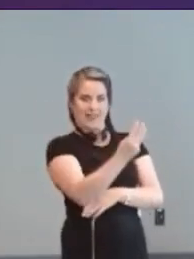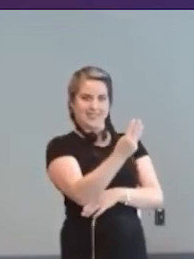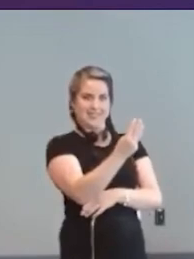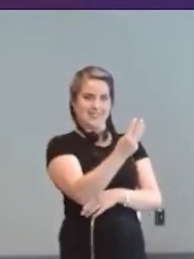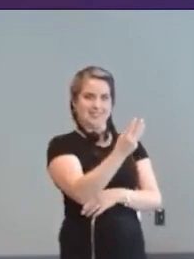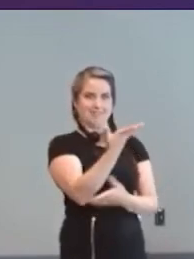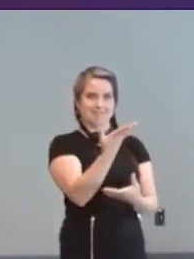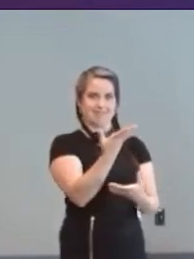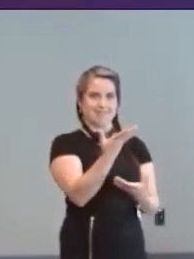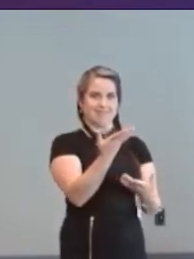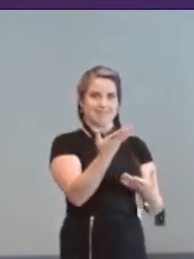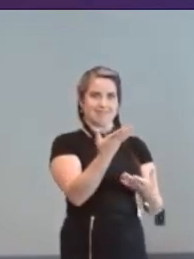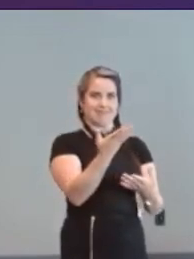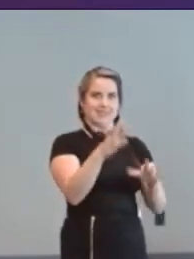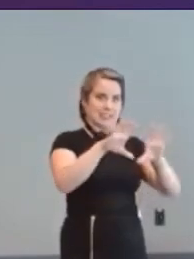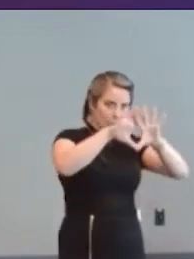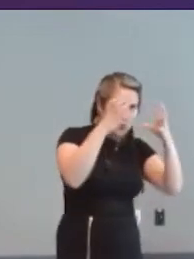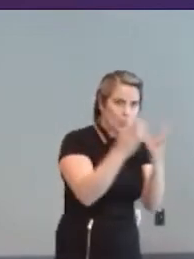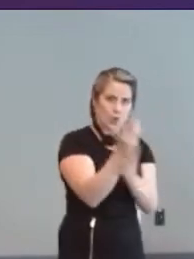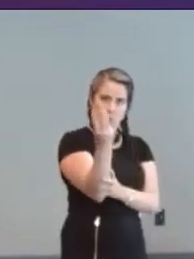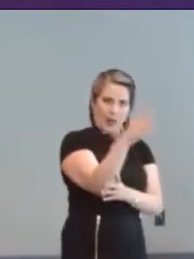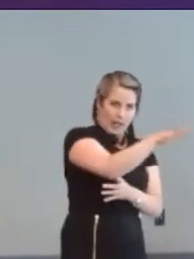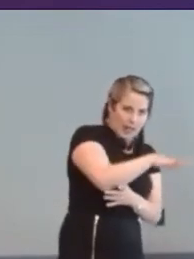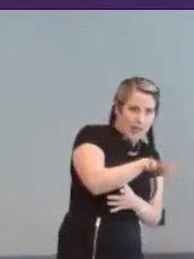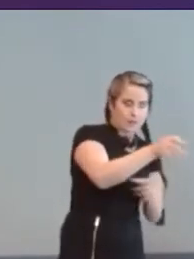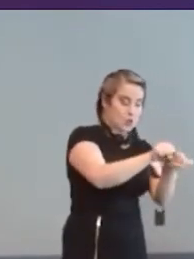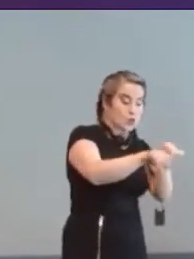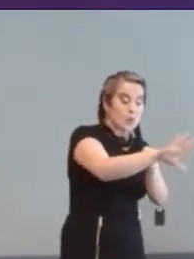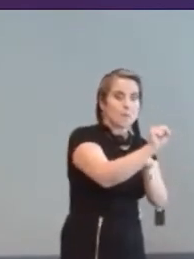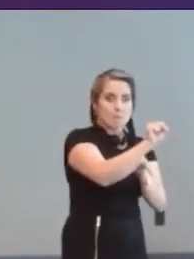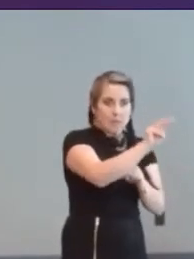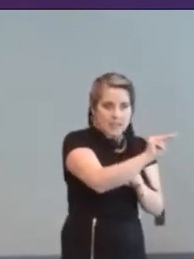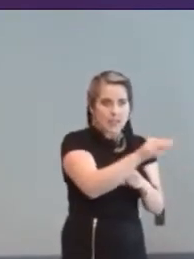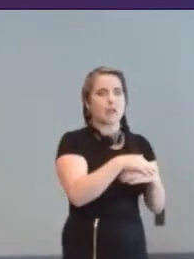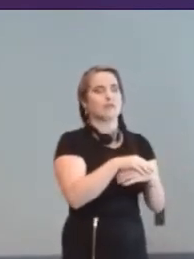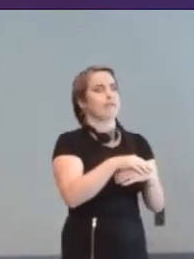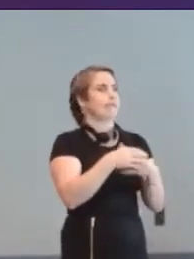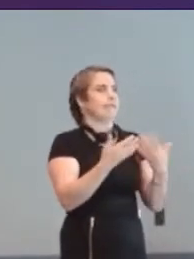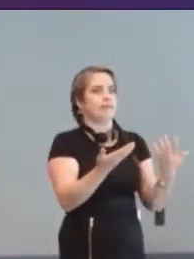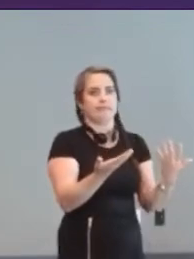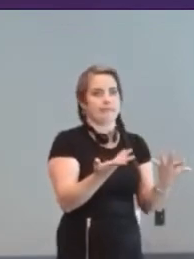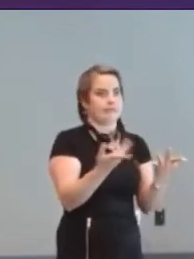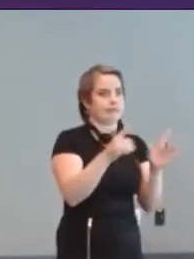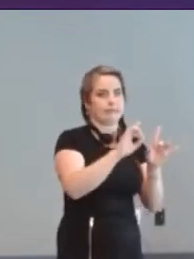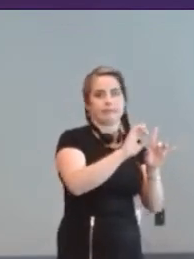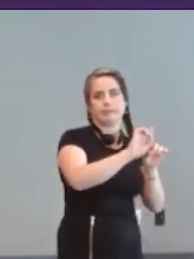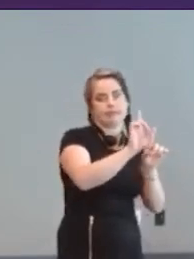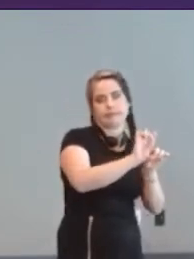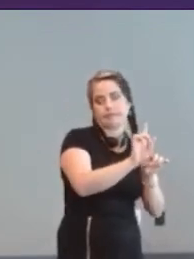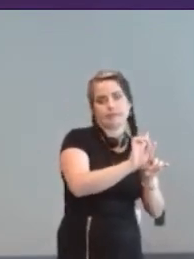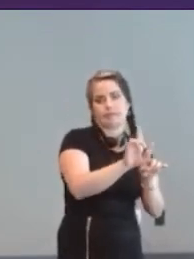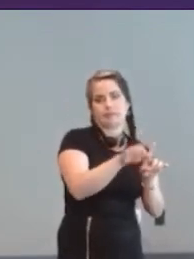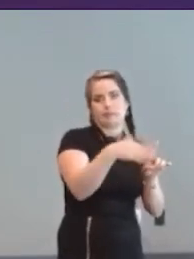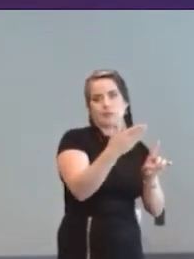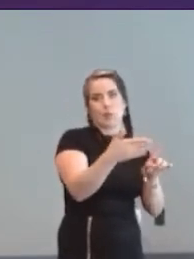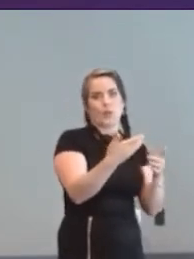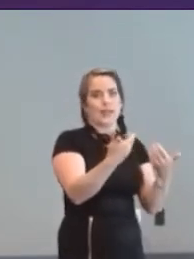often times um either on social media or you know the different uh games accessibility people that